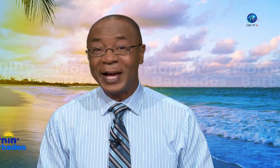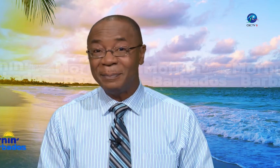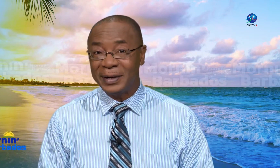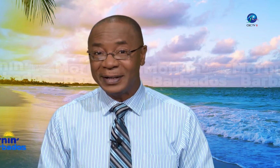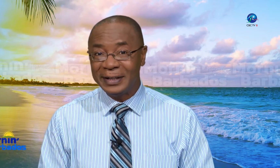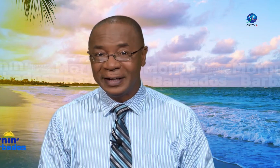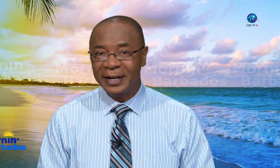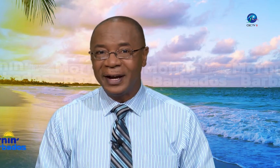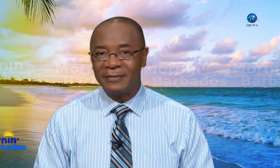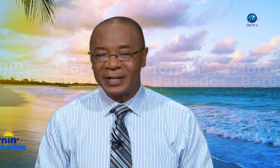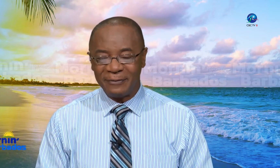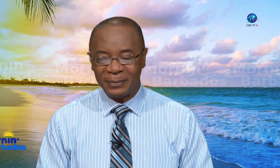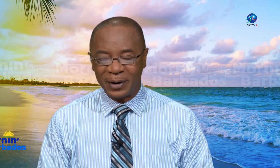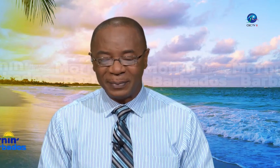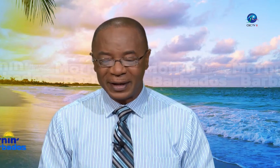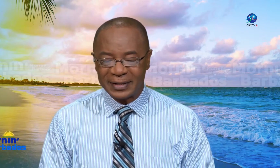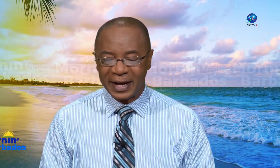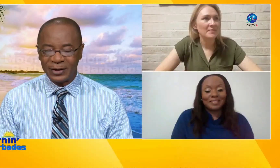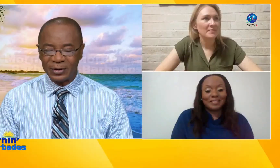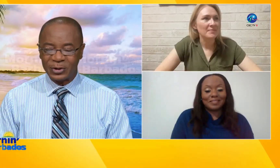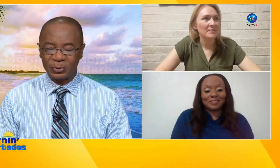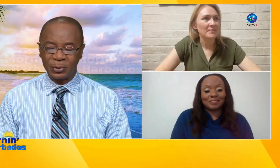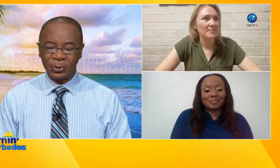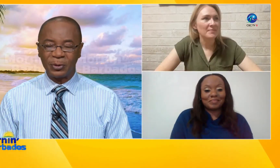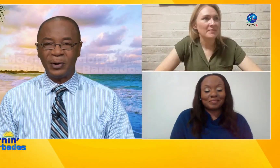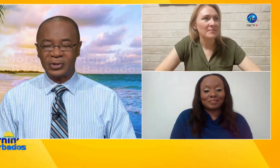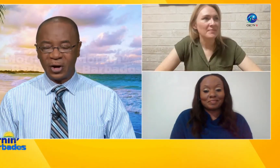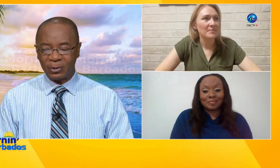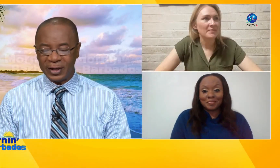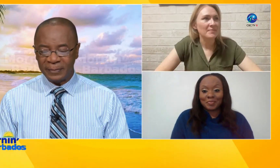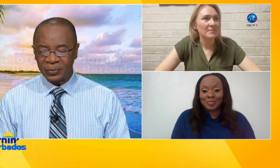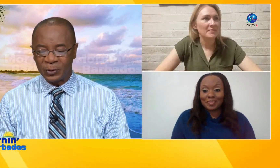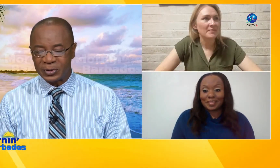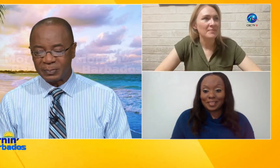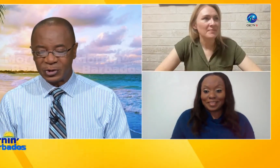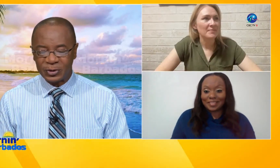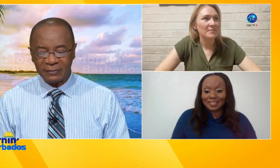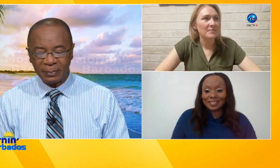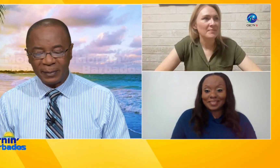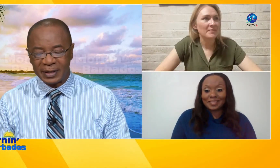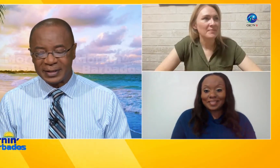champion of the deaf in Barbados and also Ruth Montgomery who is the producer of the